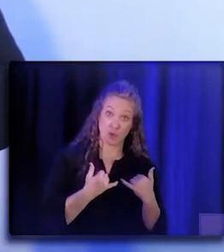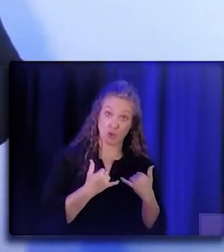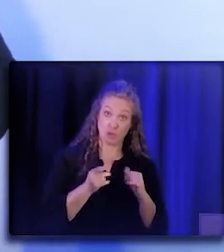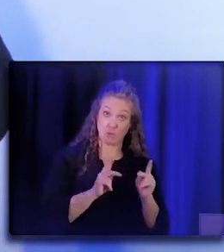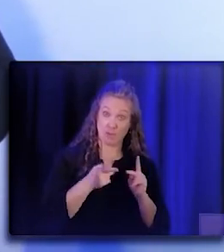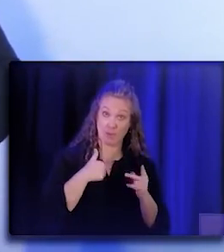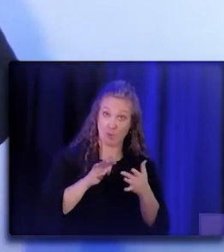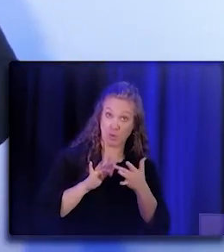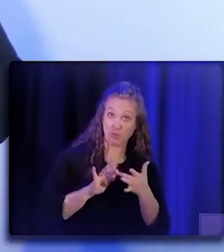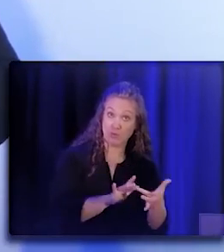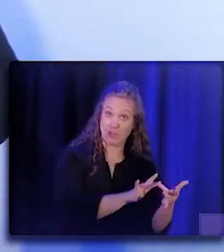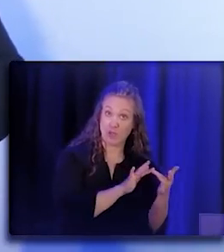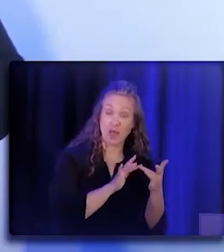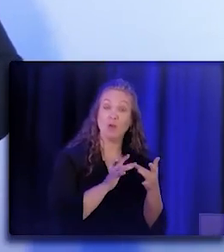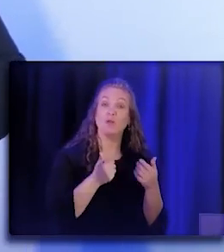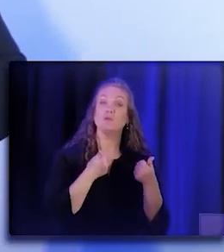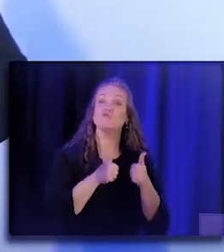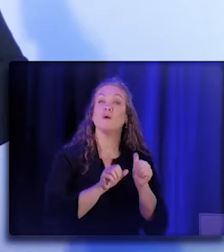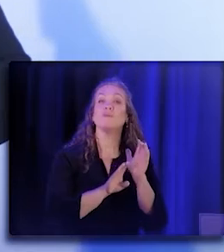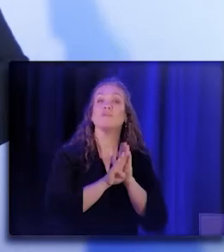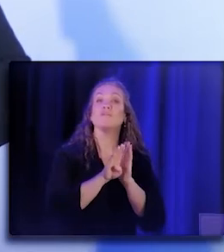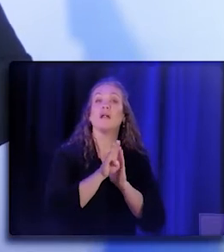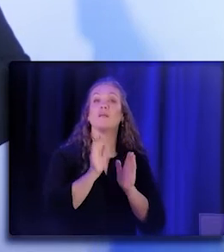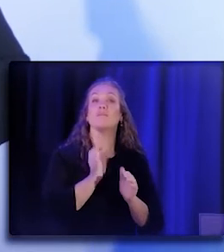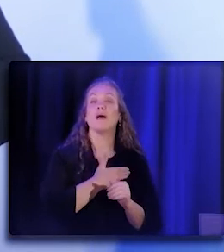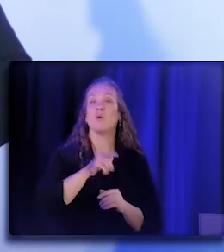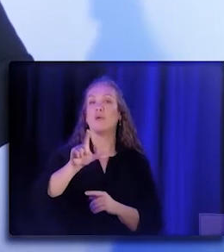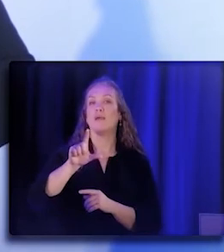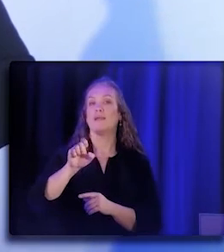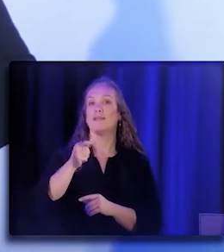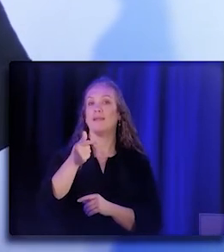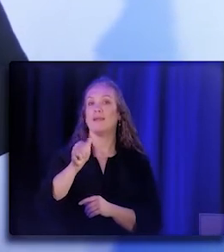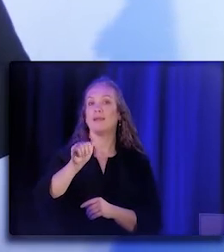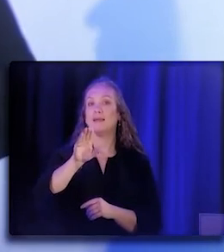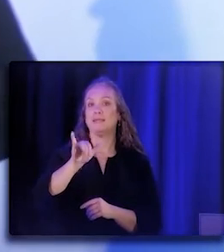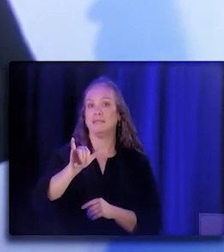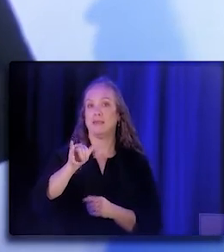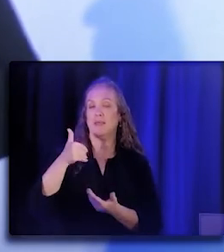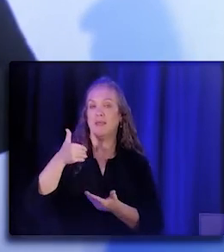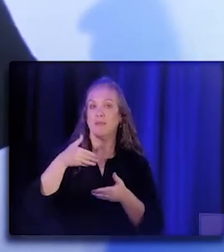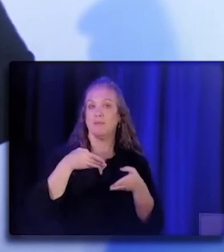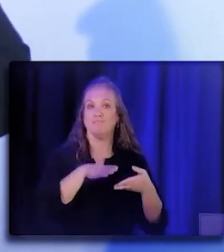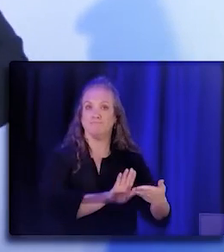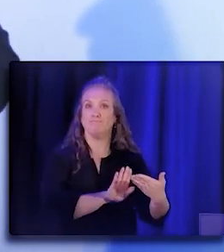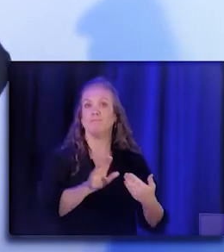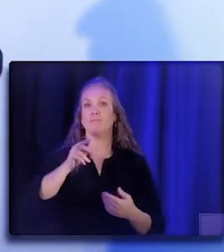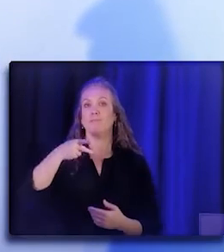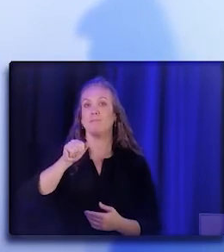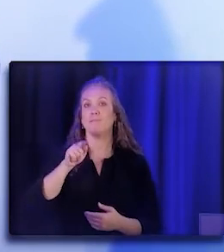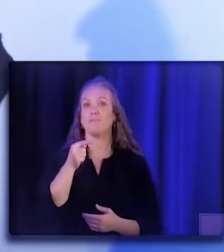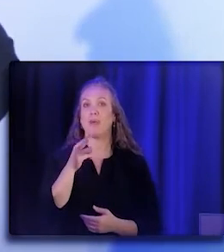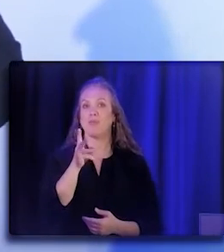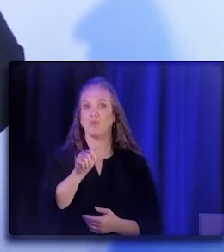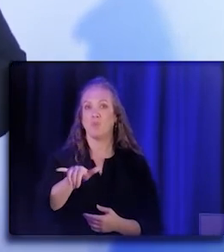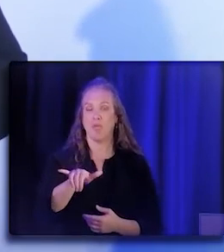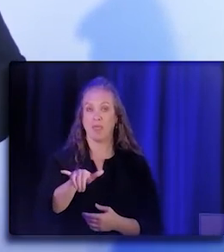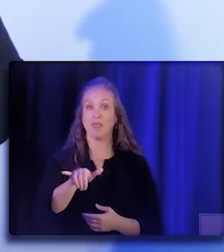and trying to develop what we call our legacy pathway. Our legacy pathway is actually the place where we've gotten the most feedback